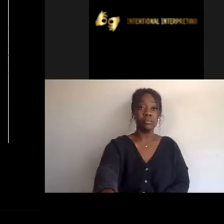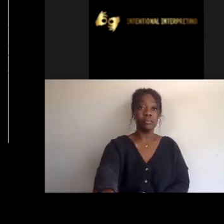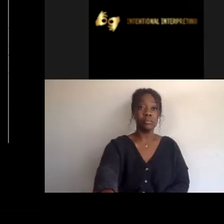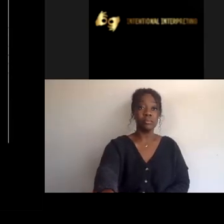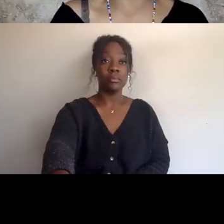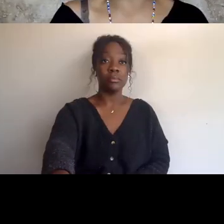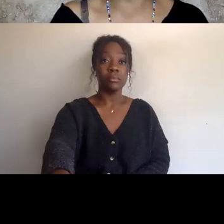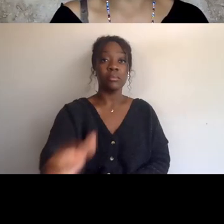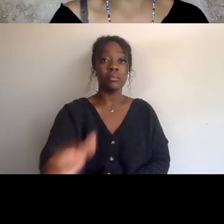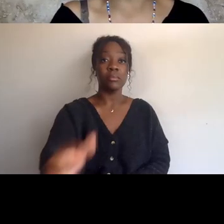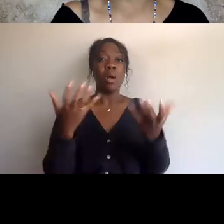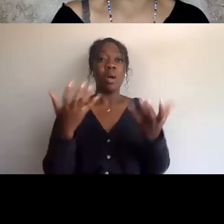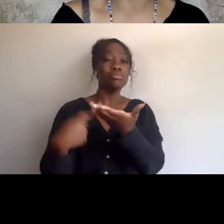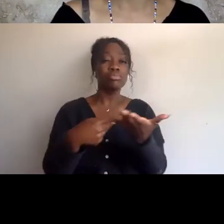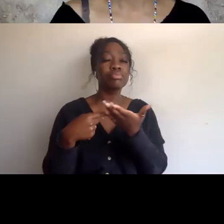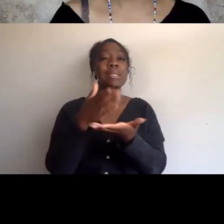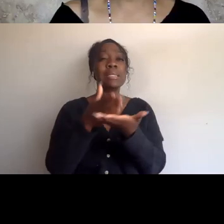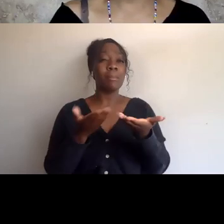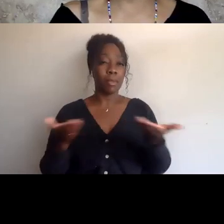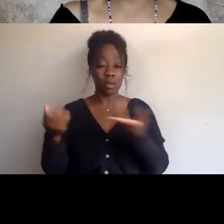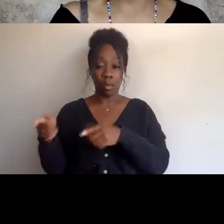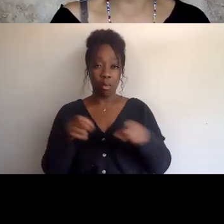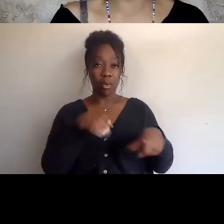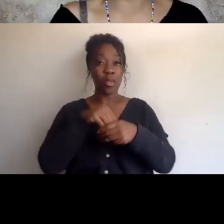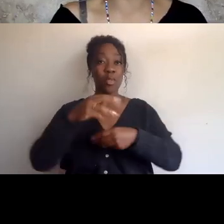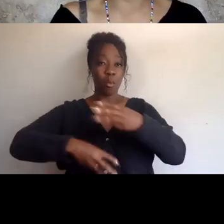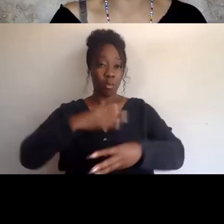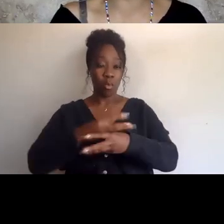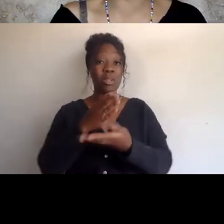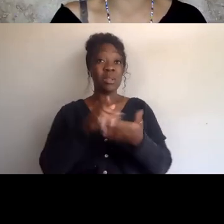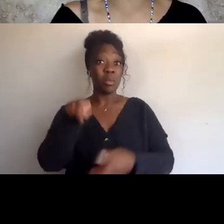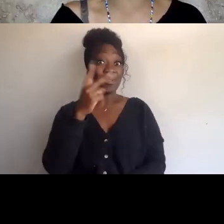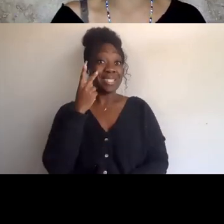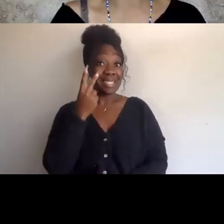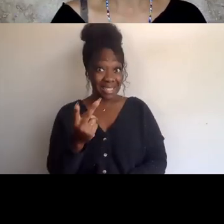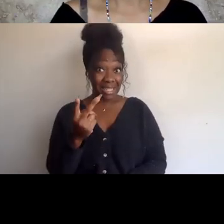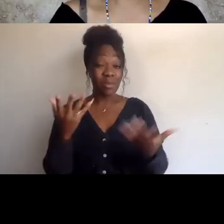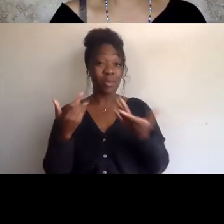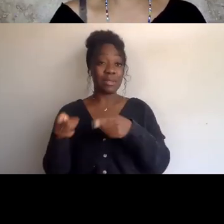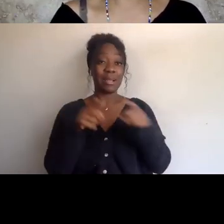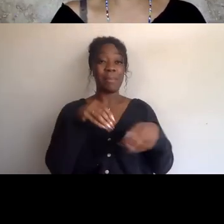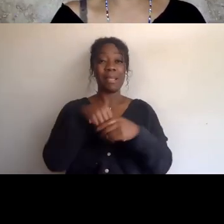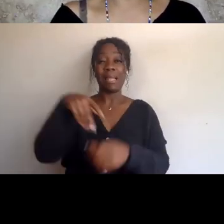in the world and some of you have seen what's happening In Palestine and it's really important,